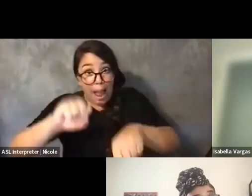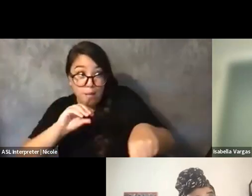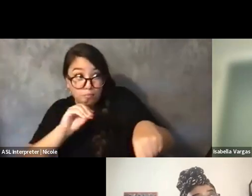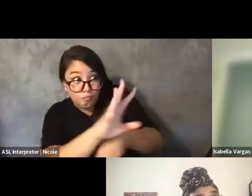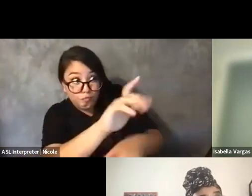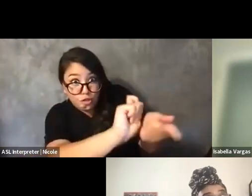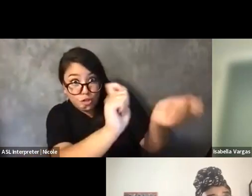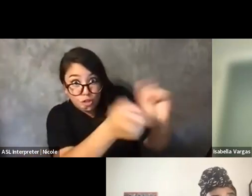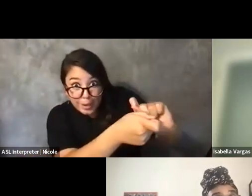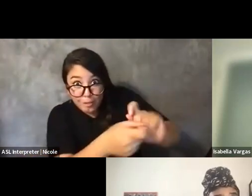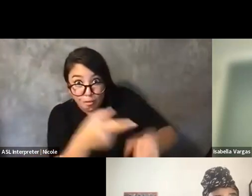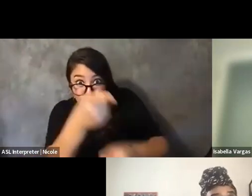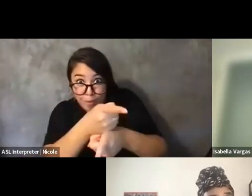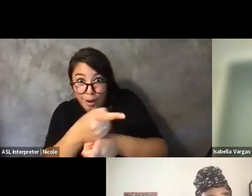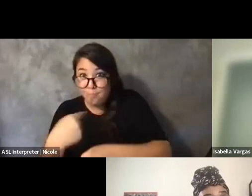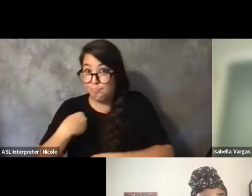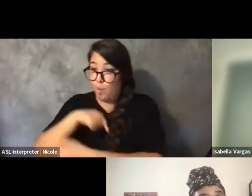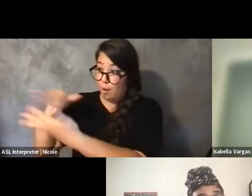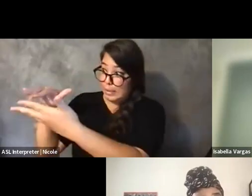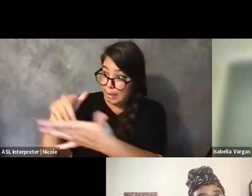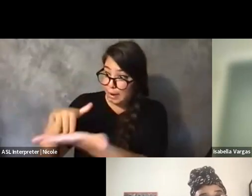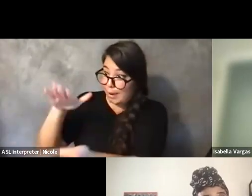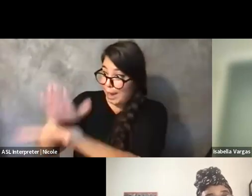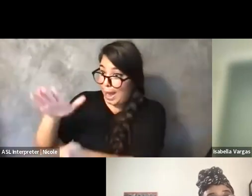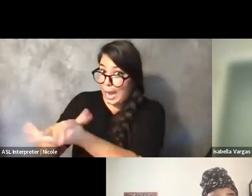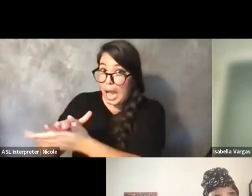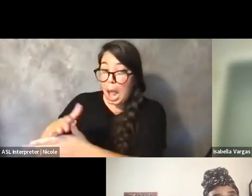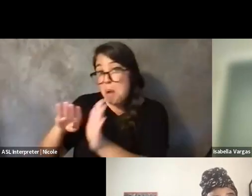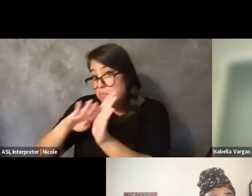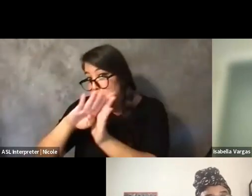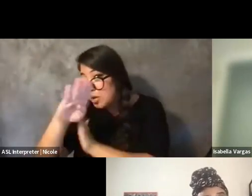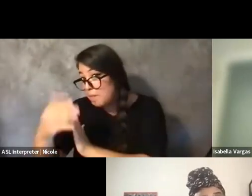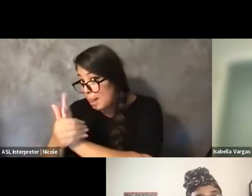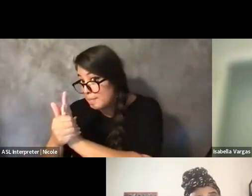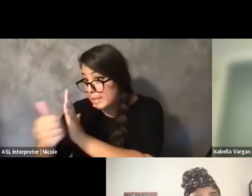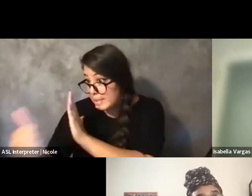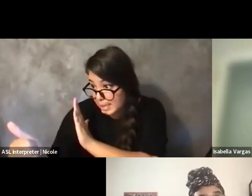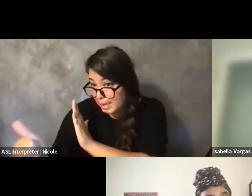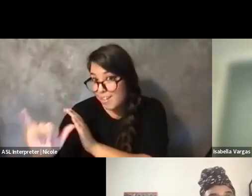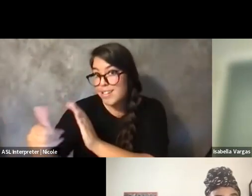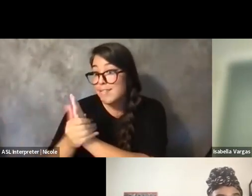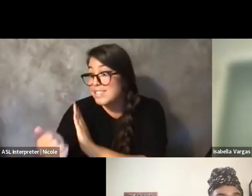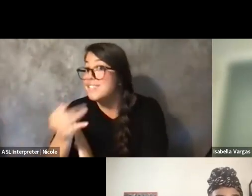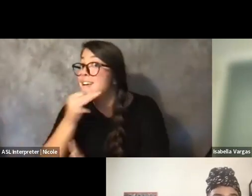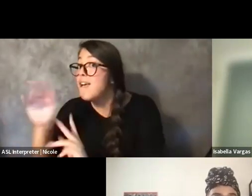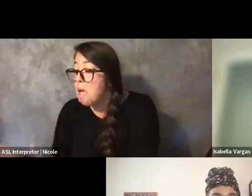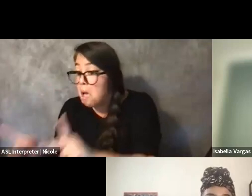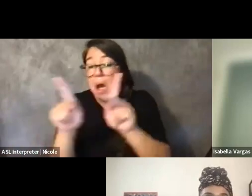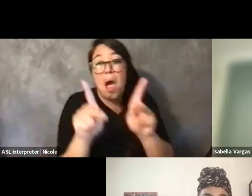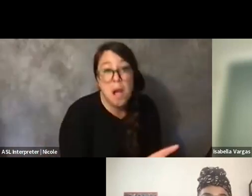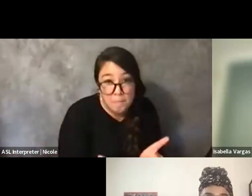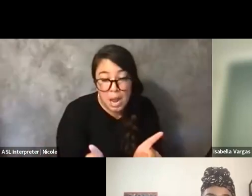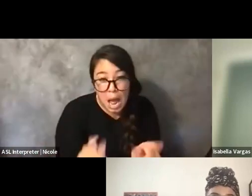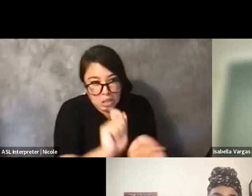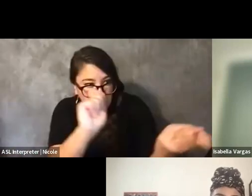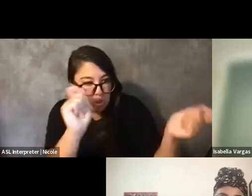we can use those skills to push or nudge the redistribution of resources